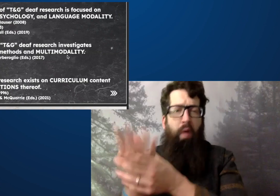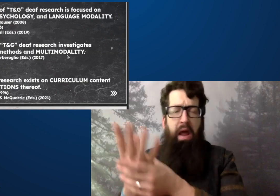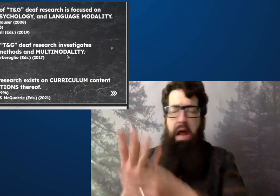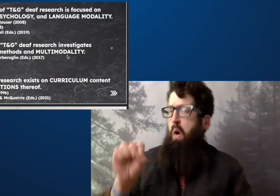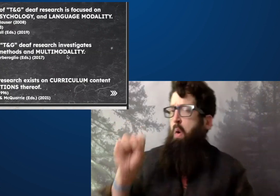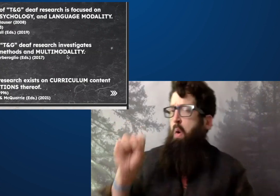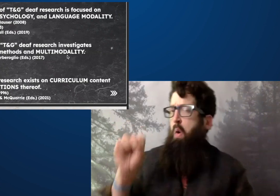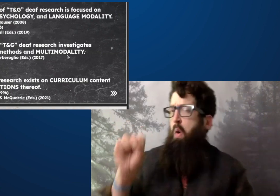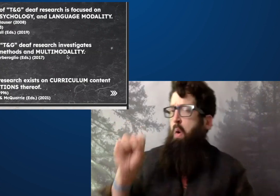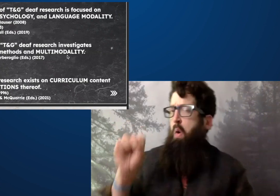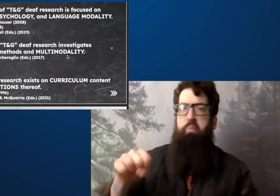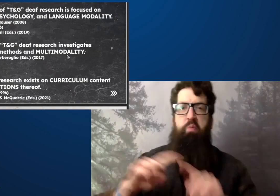There's some that we know.